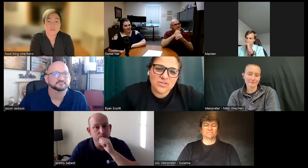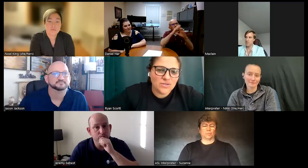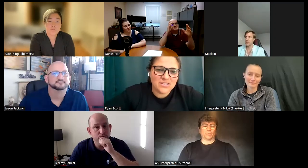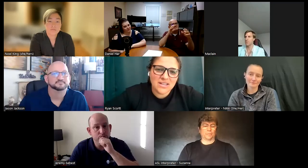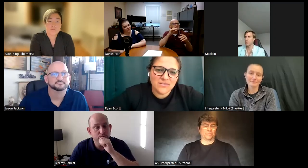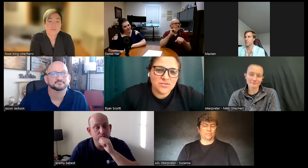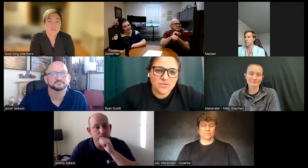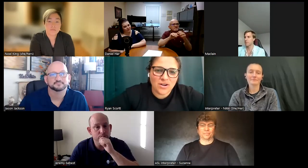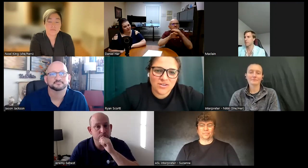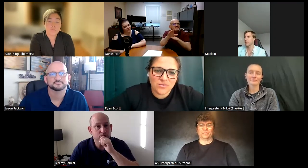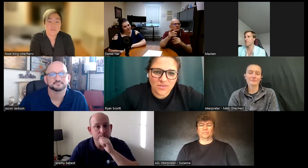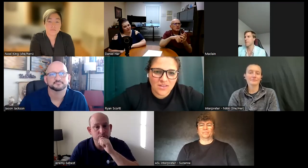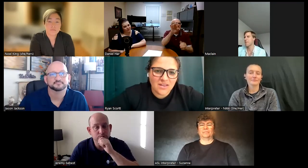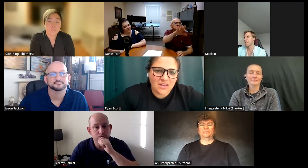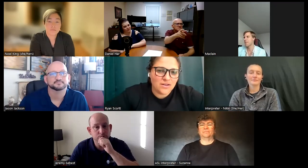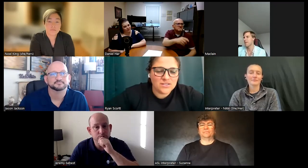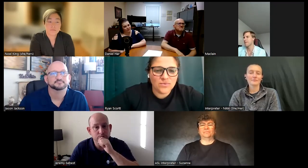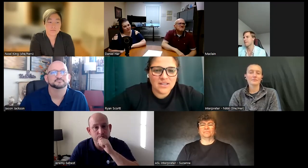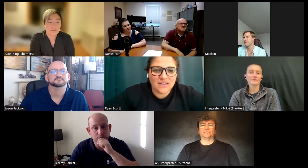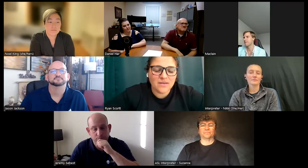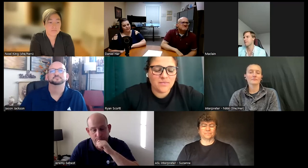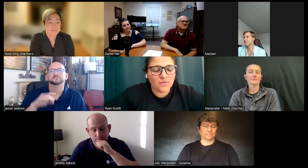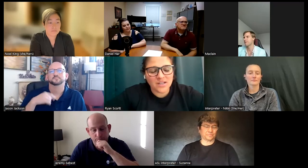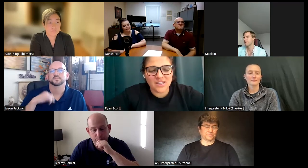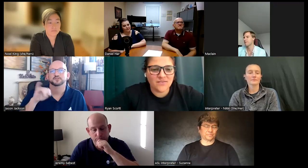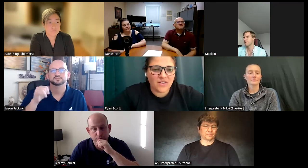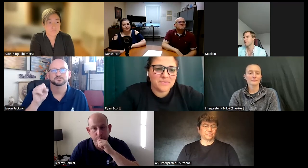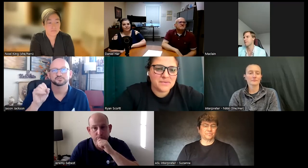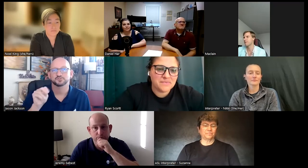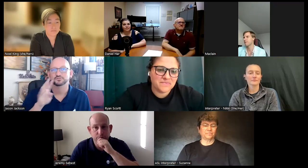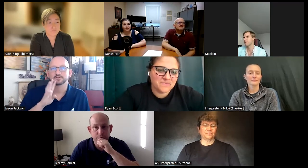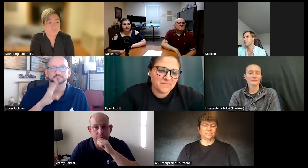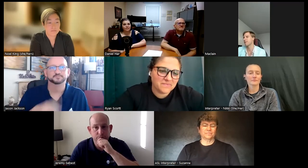to give to our youth uh to really get them working and developed